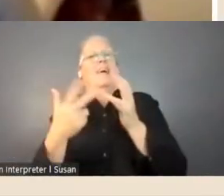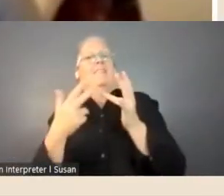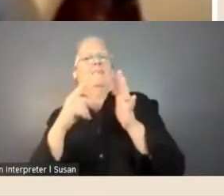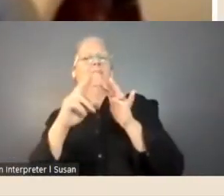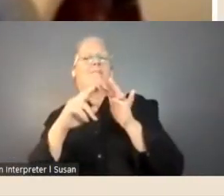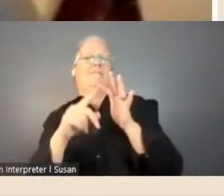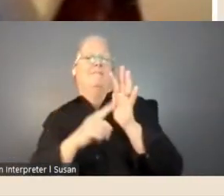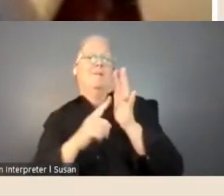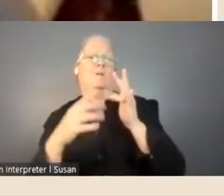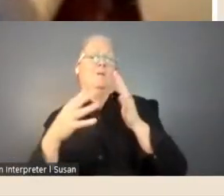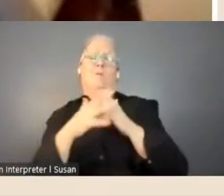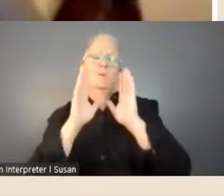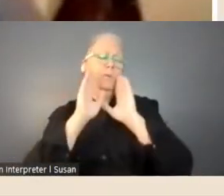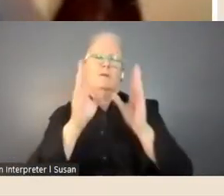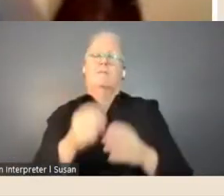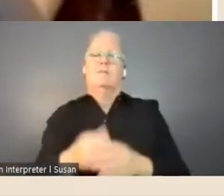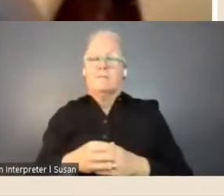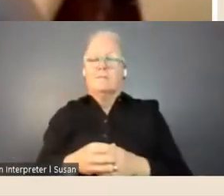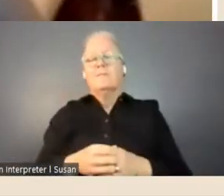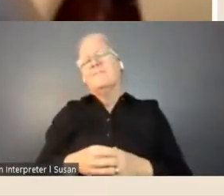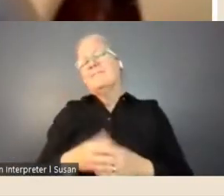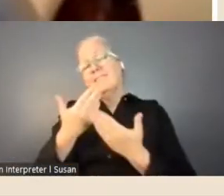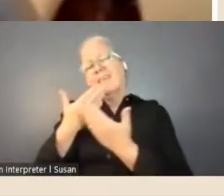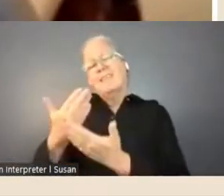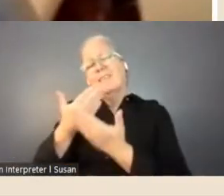Shona: Thank you, Joe. It's really great to hear your perspectives and thank you again to